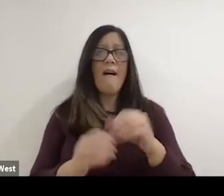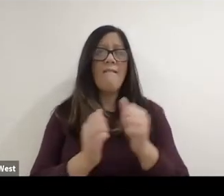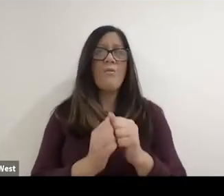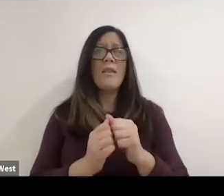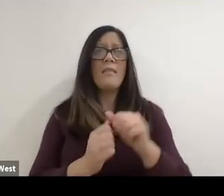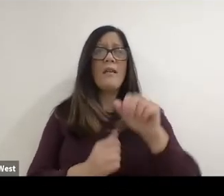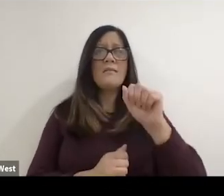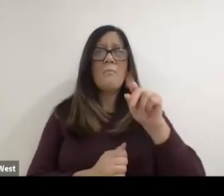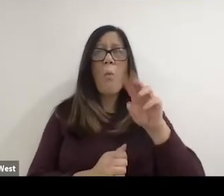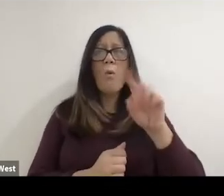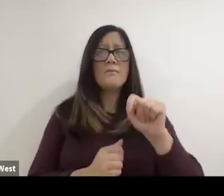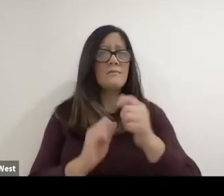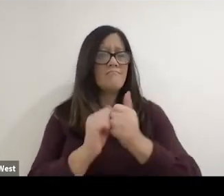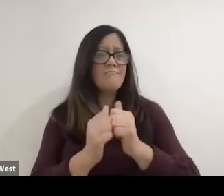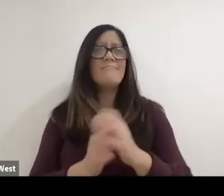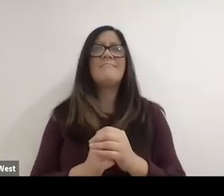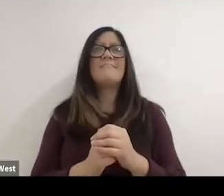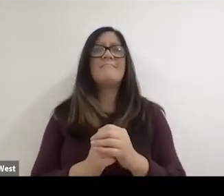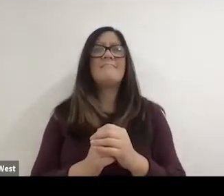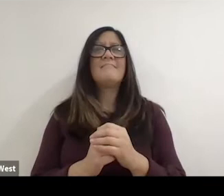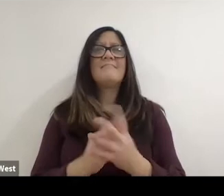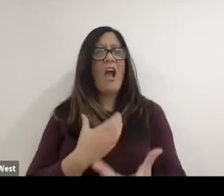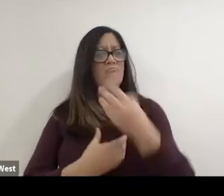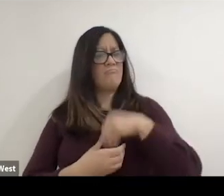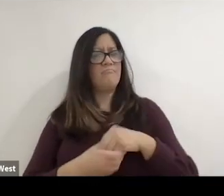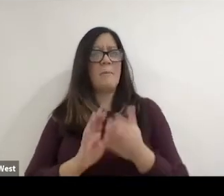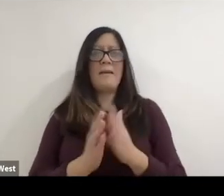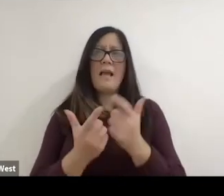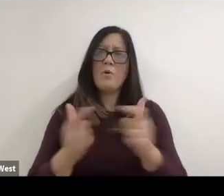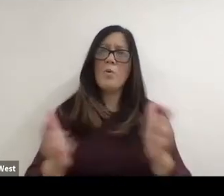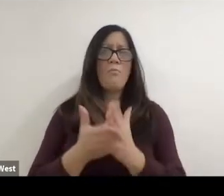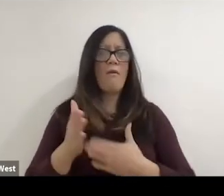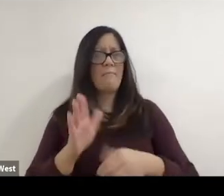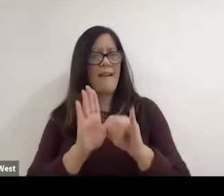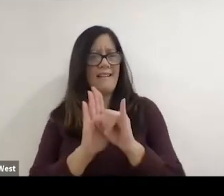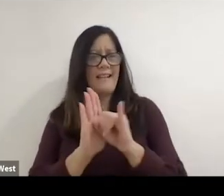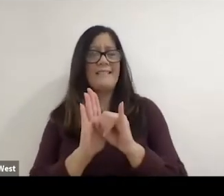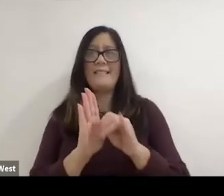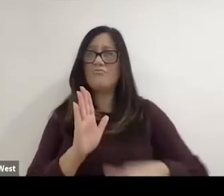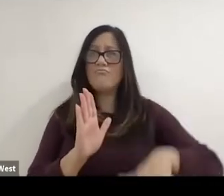with with sports and to have that become a large part of my identity and who I was really growing up.